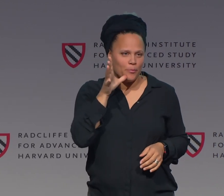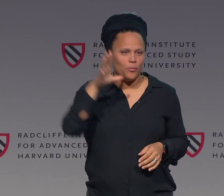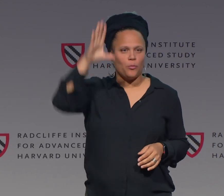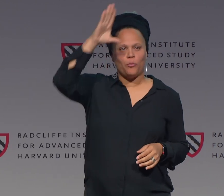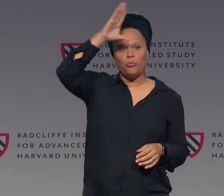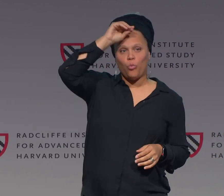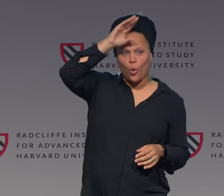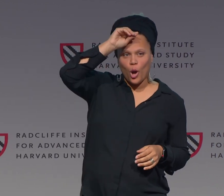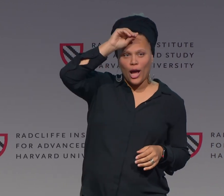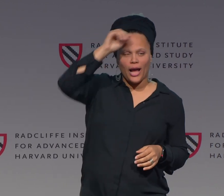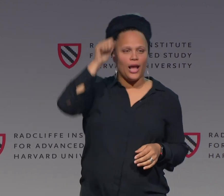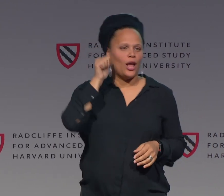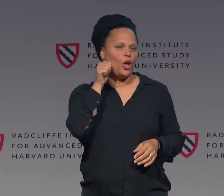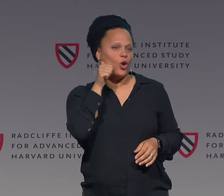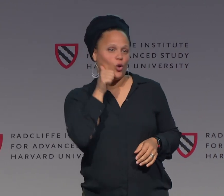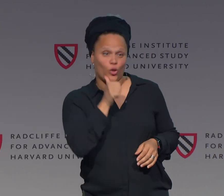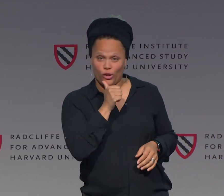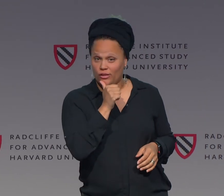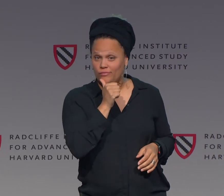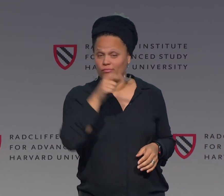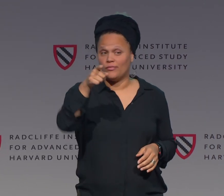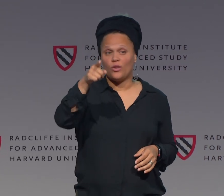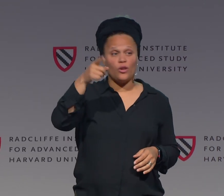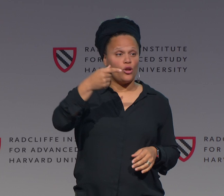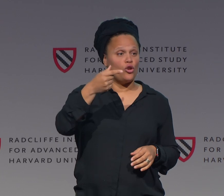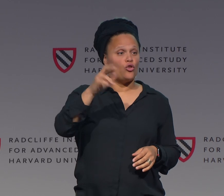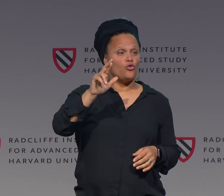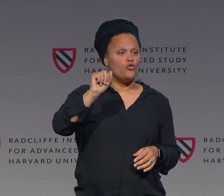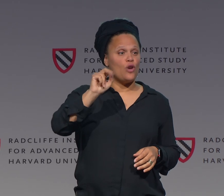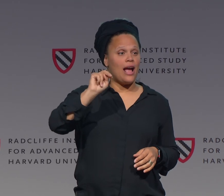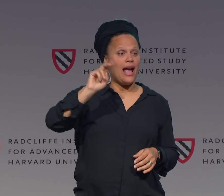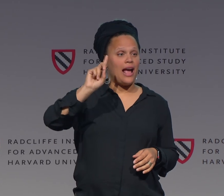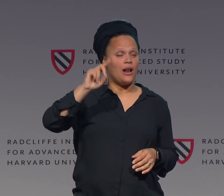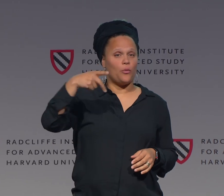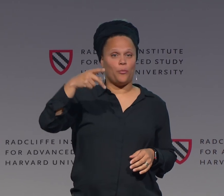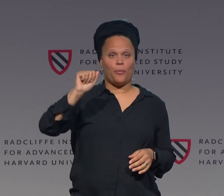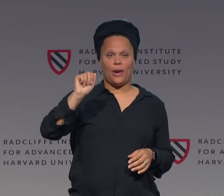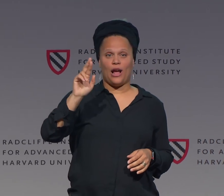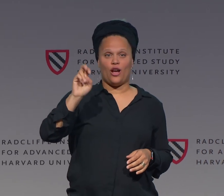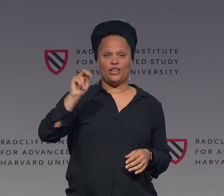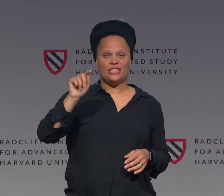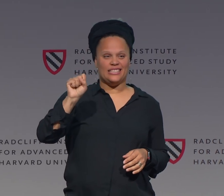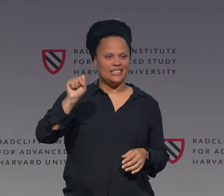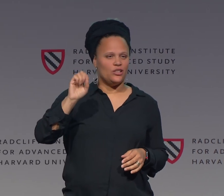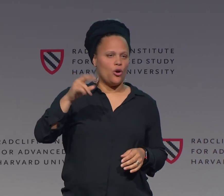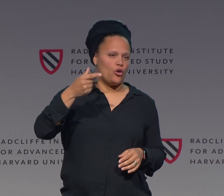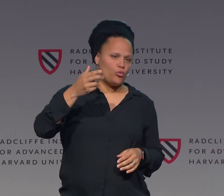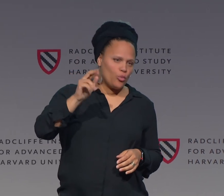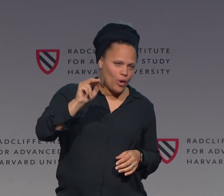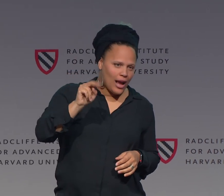versus mother, boy versus girl, grandparents